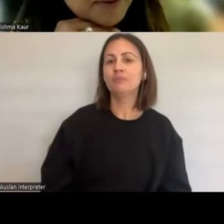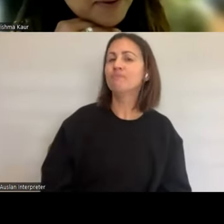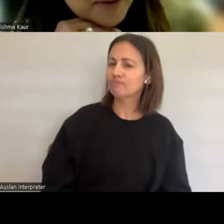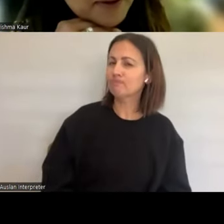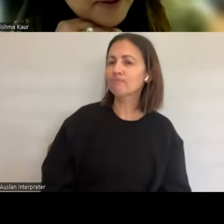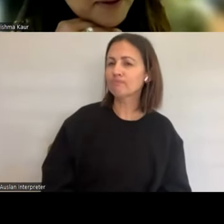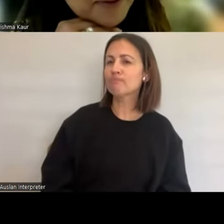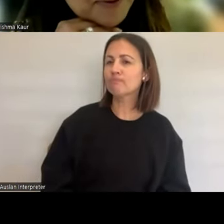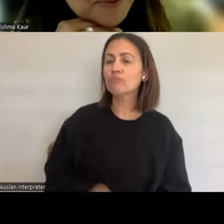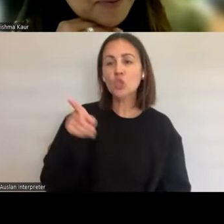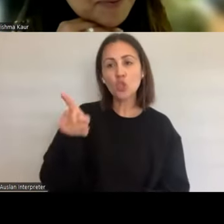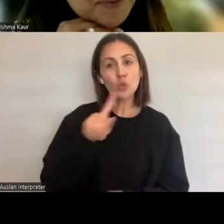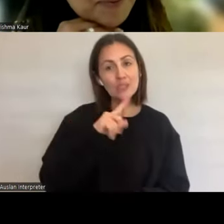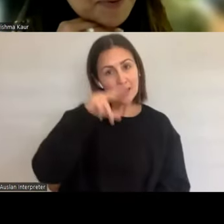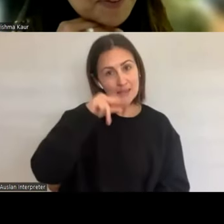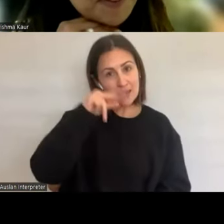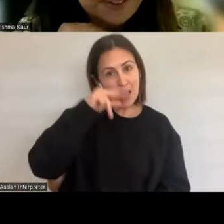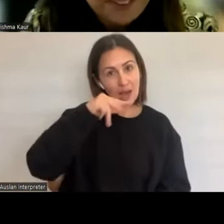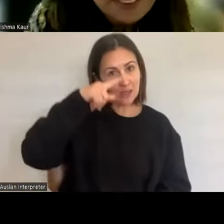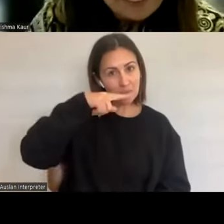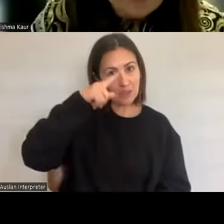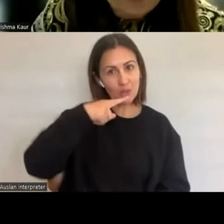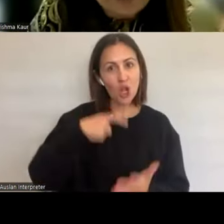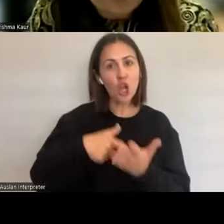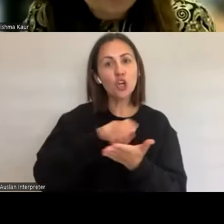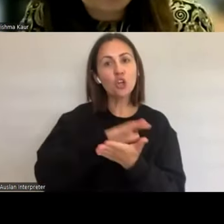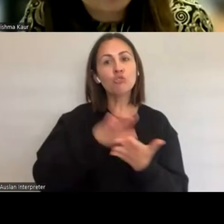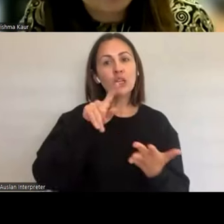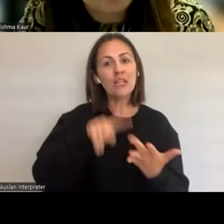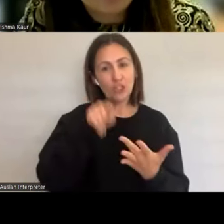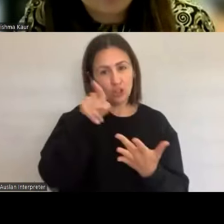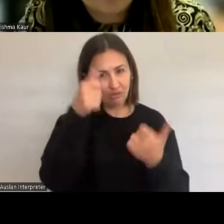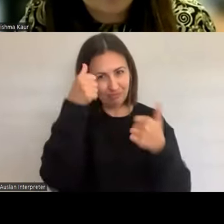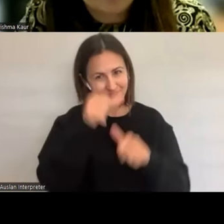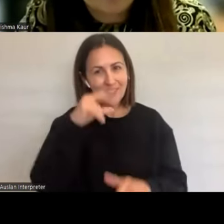young people, so I'm wondering really whether you'd like to add to this discussion and then